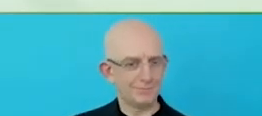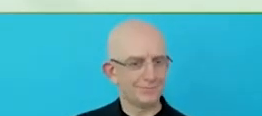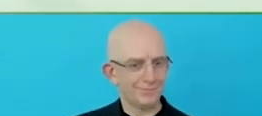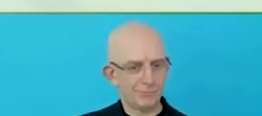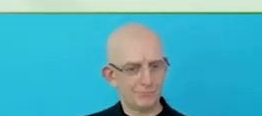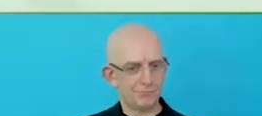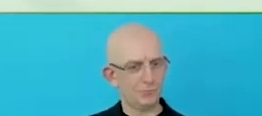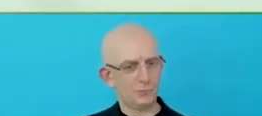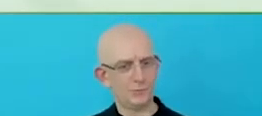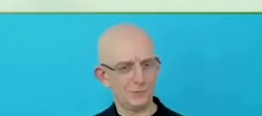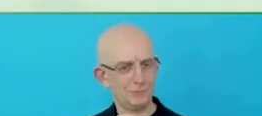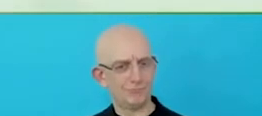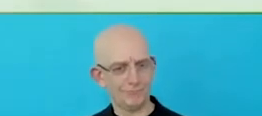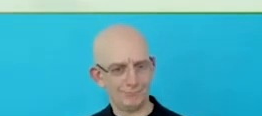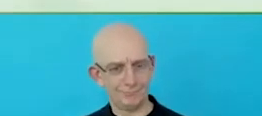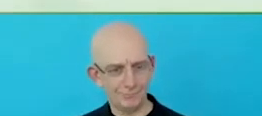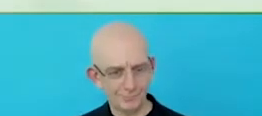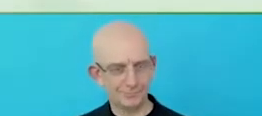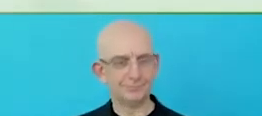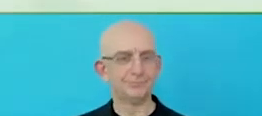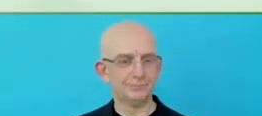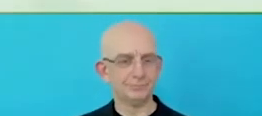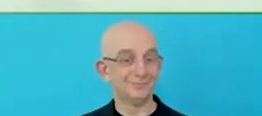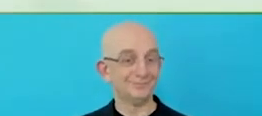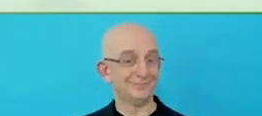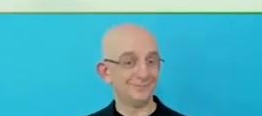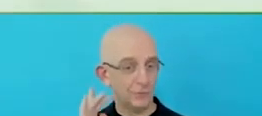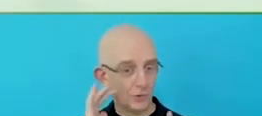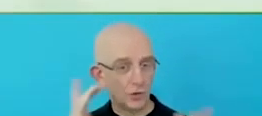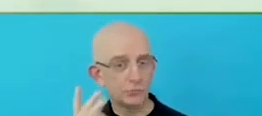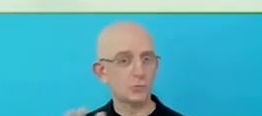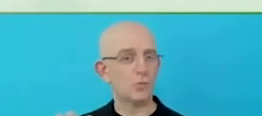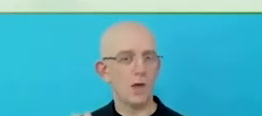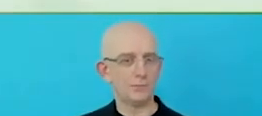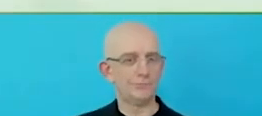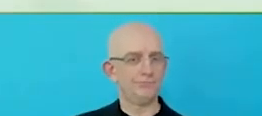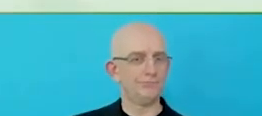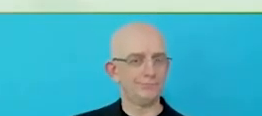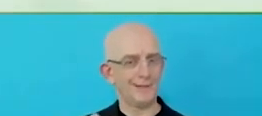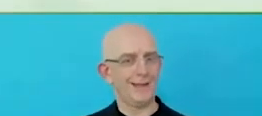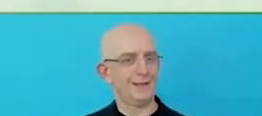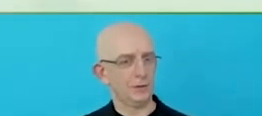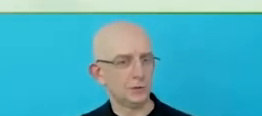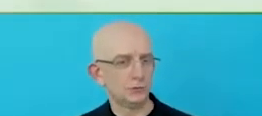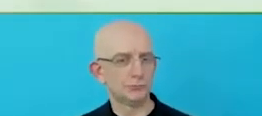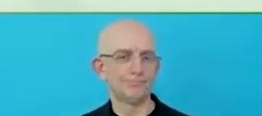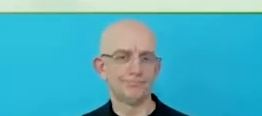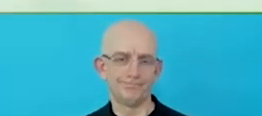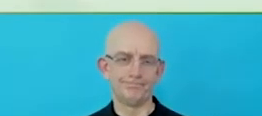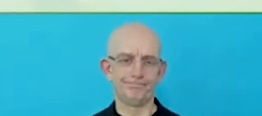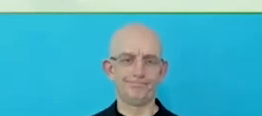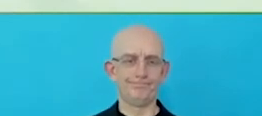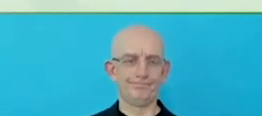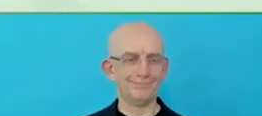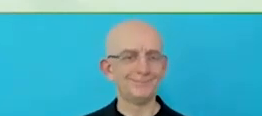of underpinning those three strategic pillars. That is inclusive of disability and inclusion strategy.